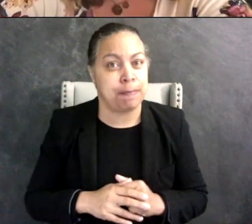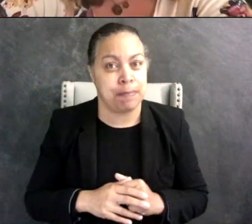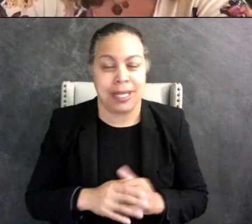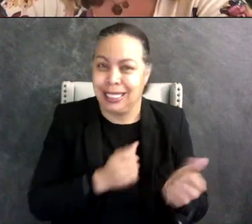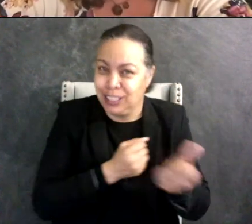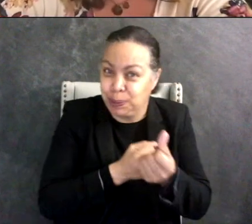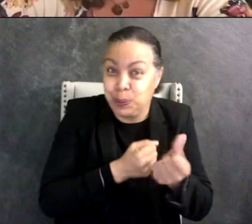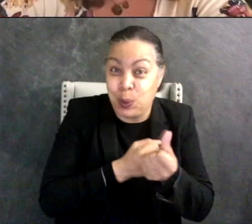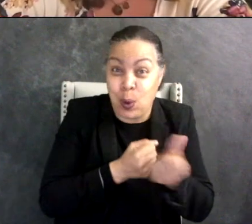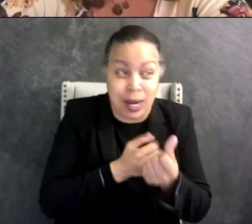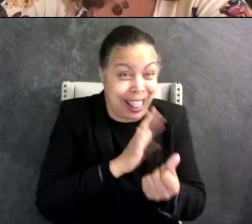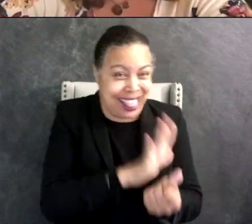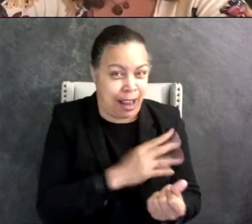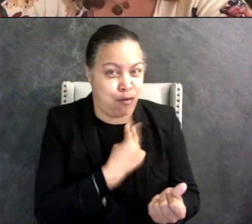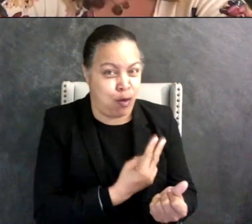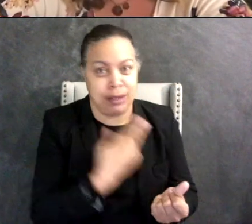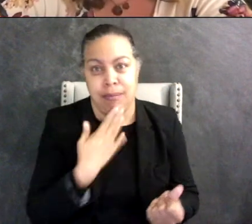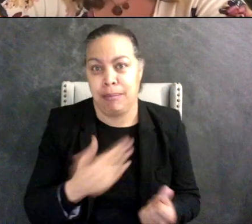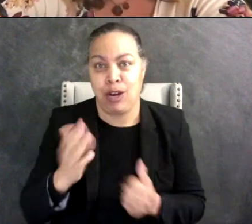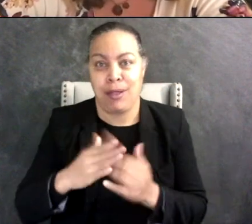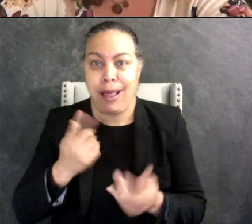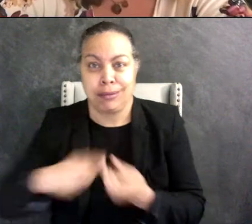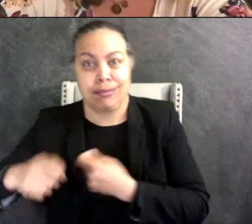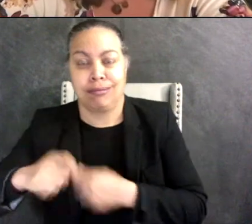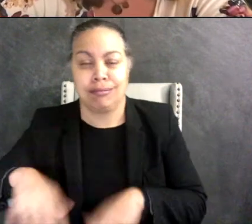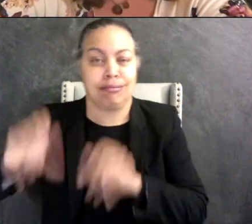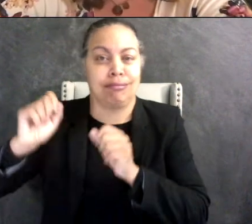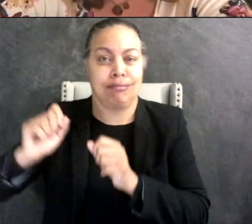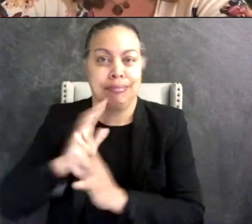the speaker is so much better and you know no matter how much yes a parent you're raising